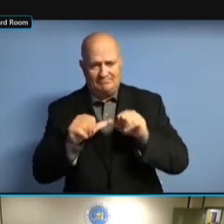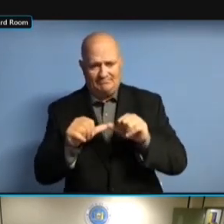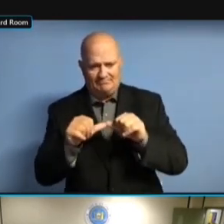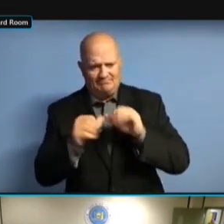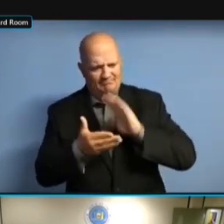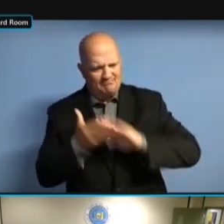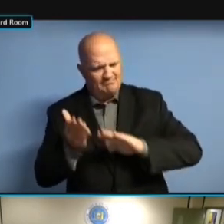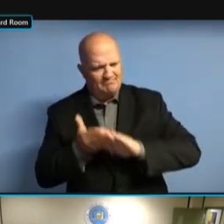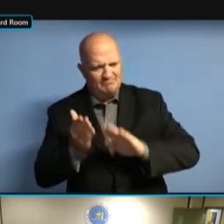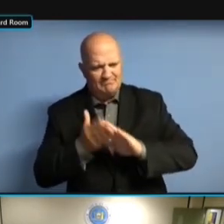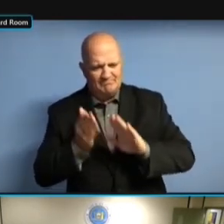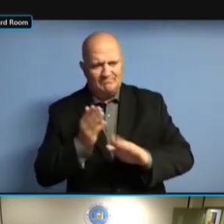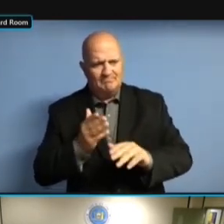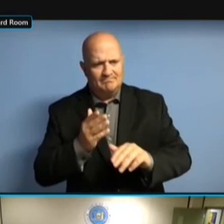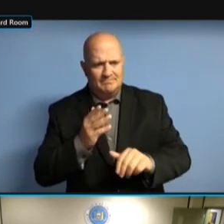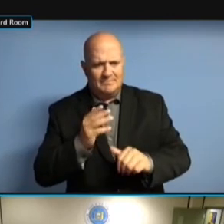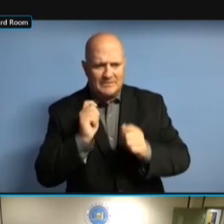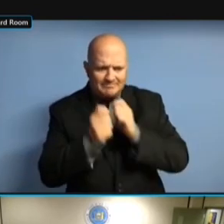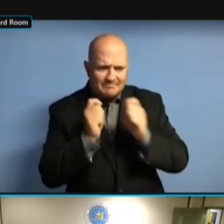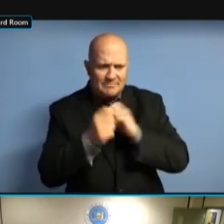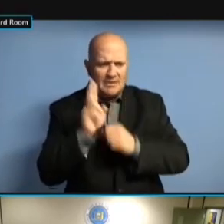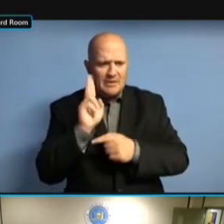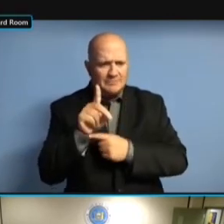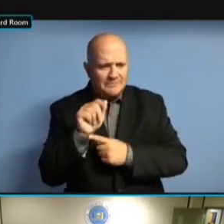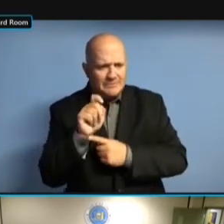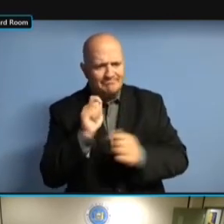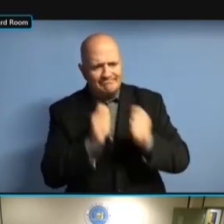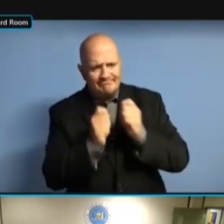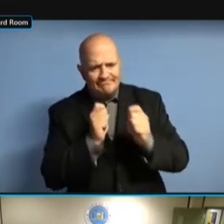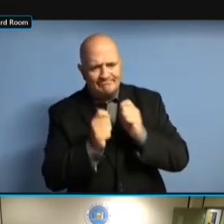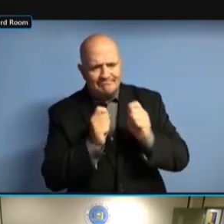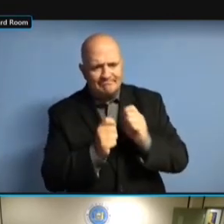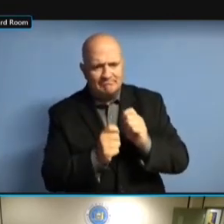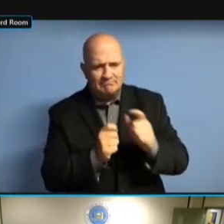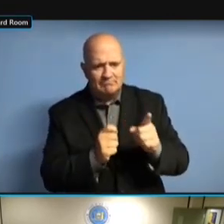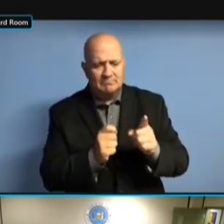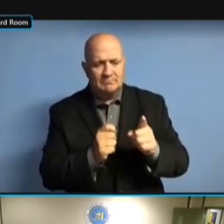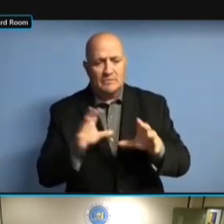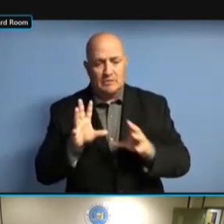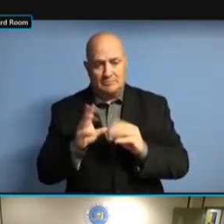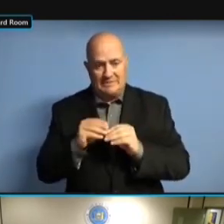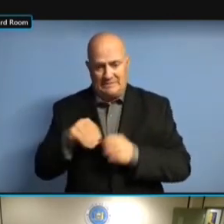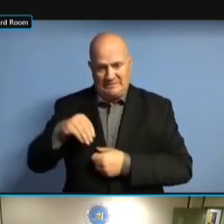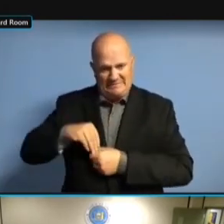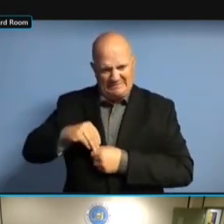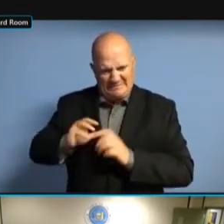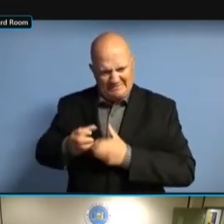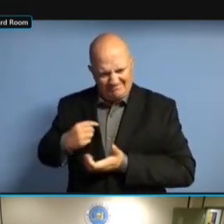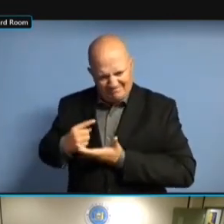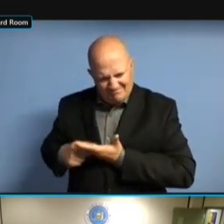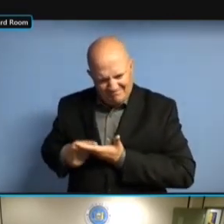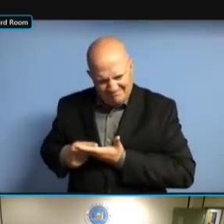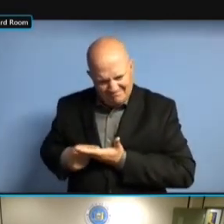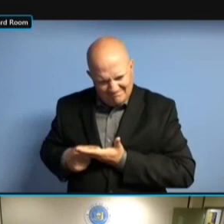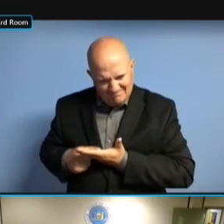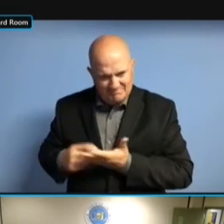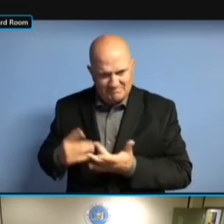AS JOHN INDICATED, WE HAVE INTERNAL MEETINGS AT LEAST INTERNAL MEETINGS AT LEAST INTERNAL MEETINGS AT LEAST WEEKLY INTERNAL MEETINGS AT LEAST WEEKLY WITH INTERNAL MEETINGS AT LEAST WEEKLY WITH REPRESENTATIVE WEEKLY WITH REPRESENTATIVE WEEKLY WITH REPRESENTATIVE GROUPS WEEKLY WITH REPRESENTATIVE GROUPS FOR WEEKLY WITH REPRESENTATIVE GROUPS FOR THAT WEEKLY WITH REPRESENTATIVE GROUPS FOR THAT SYSTEM WEEKLY WITH REPRESENTATIVE GROUPS FOR THAT SYSTEM AND WEEKLY WITH REPRESENTATIVE GROUPS FOR THAT SYSTEM AND WE'RE GROUPS FOR THAT SYSTEM AND WE'RE GROUPS FOR THAT SYSTEM AND WE'RE STAYING GROUPS FOR THAT SYSTEM AND WE'RE STAYING TO GROUPS FOR THAT SYSTEM AND WE'RE STAYING TO OUR GROUPS FOR THAT SYSTEM AND WE'RE STAYING TO OUR COMMITTED STAYING TO OUR COMMITTED